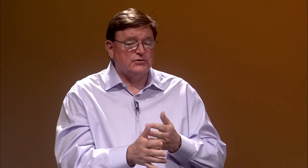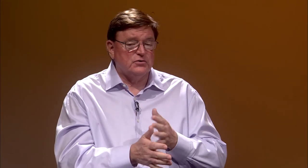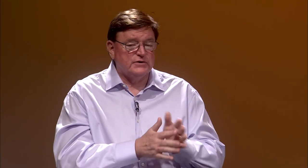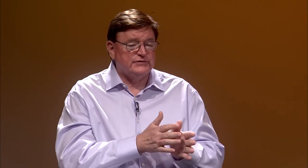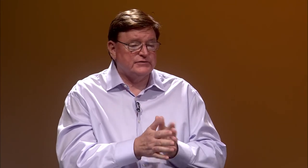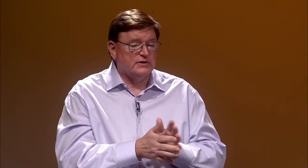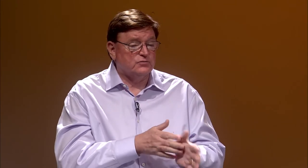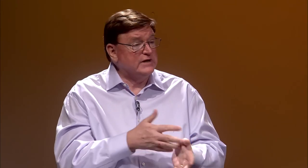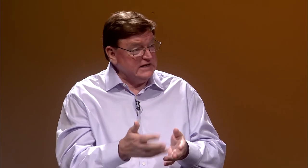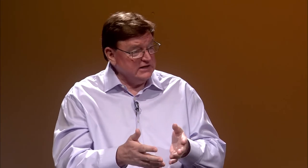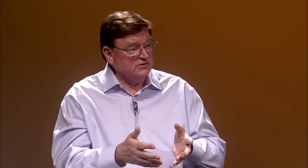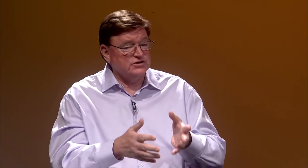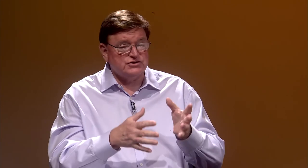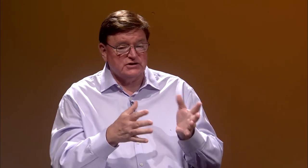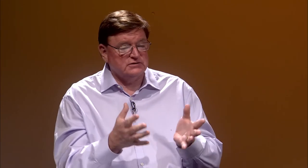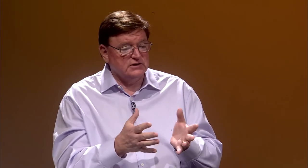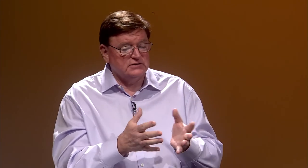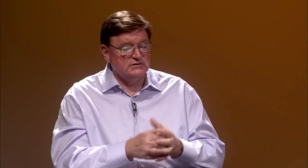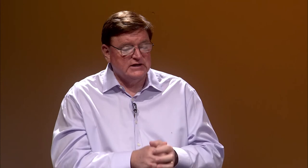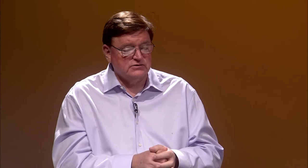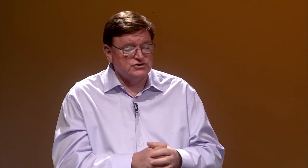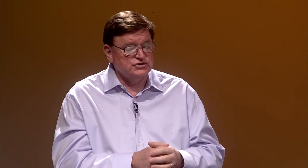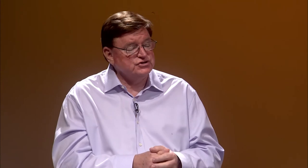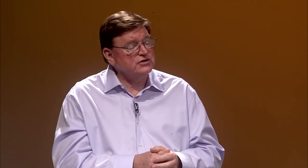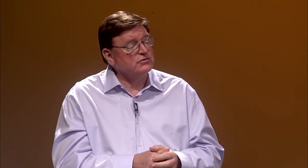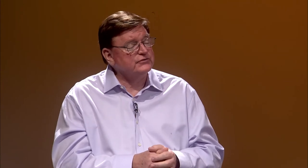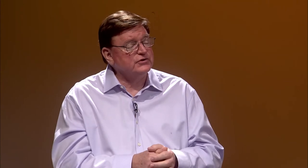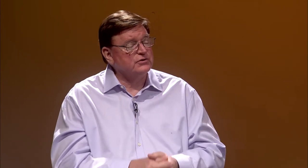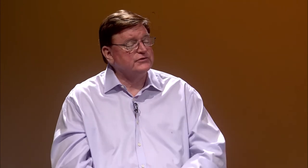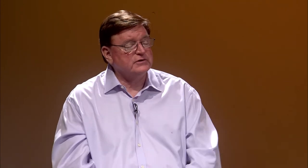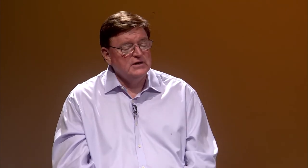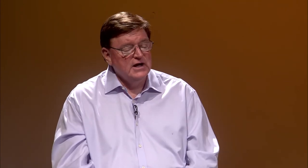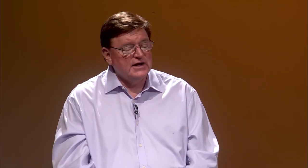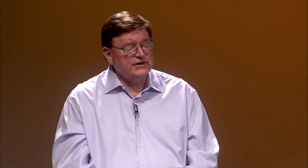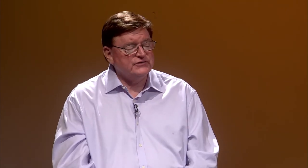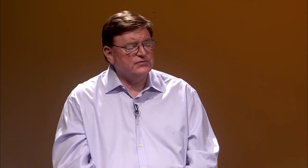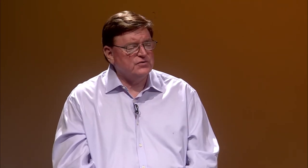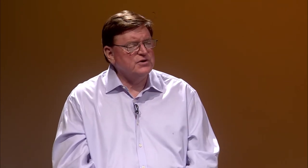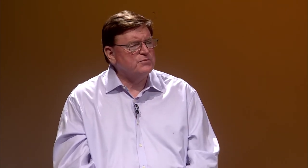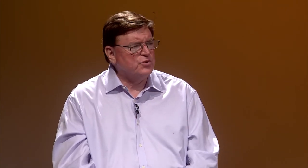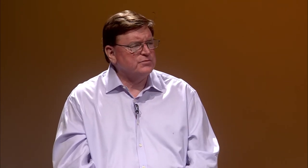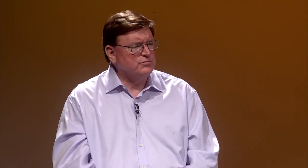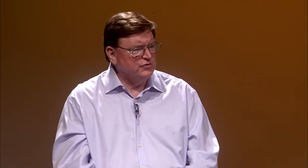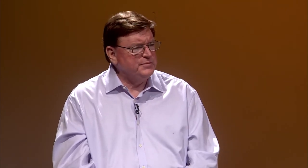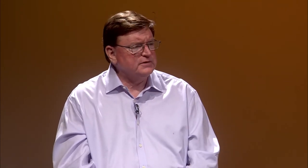So it's reading English and English in general. I think it's a very important movement,